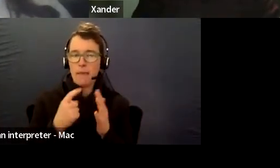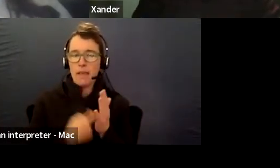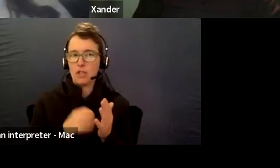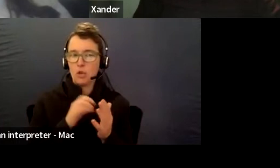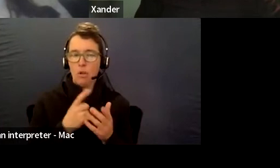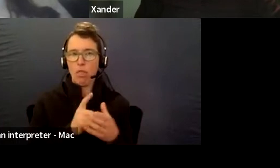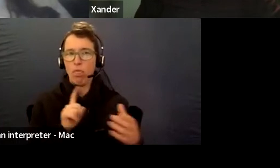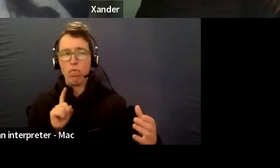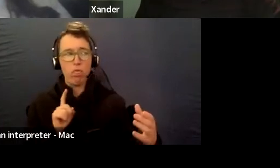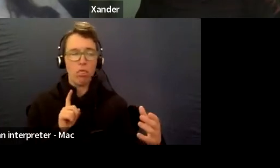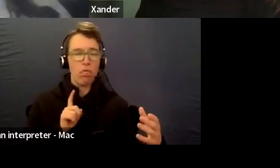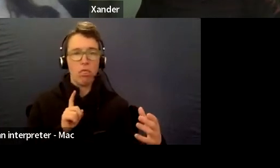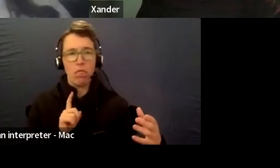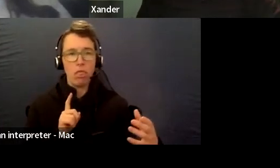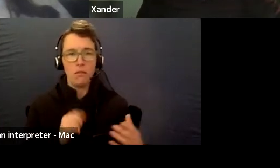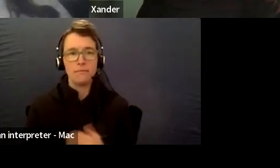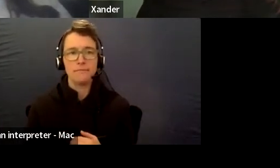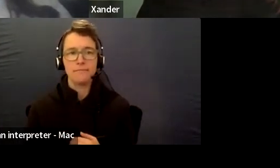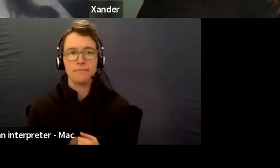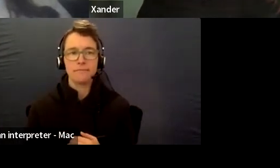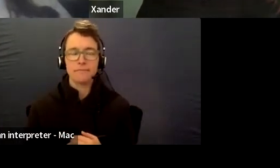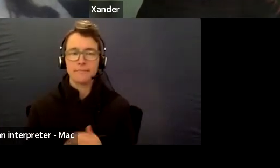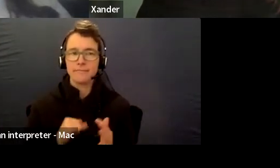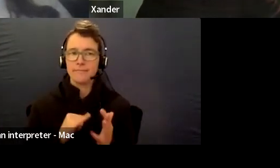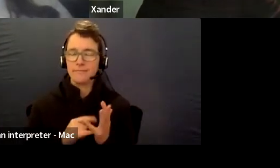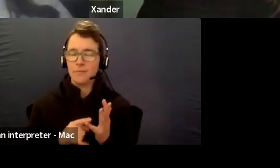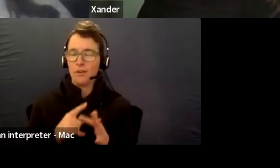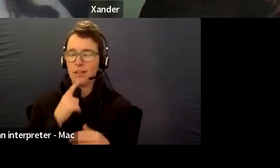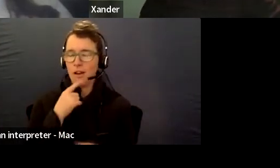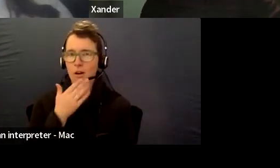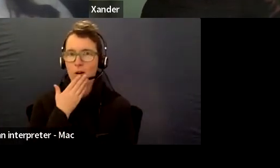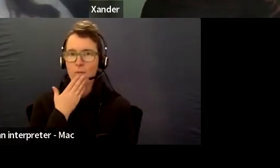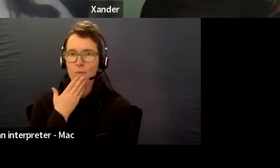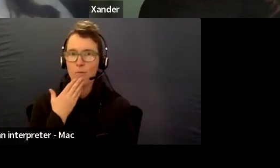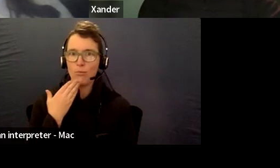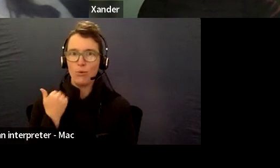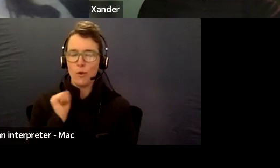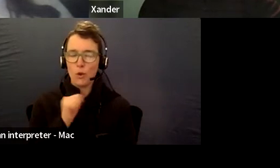So, yeah. interesting. Well you've set it up beautifully. Sorry.